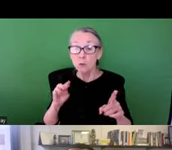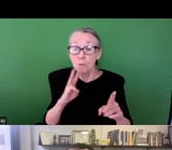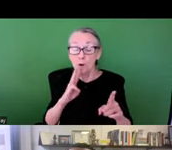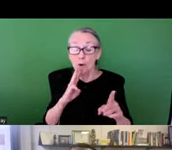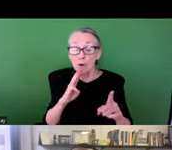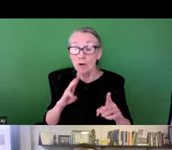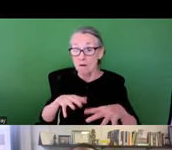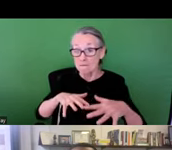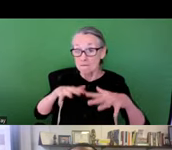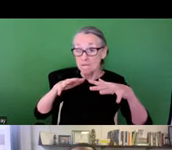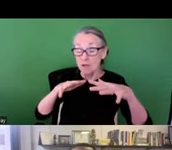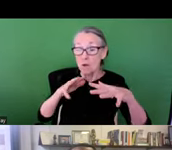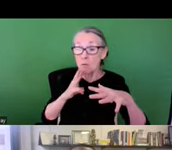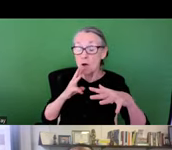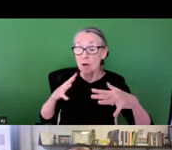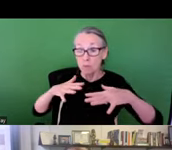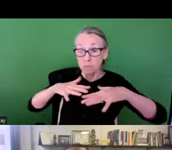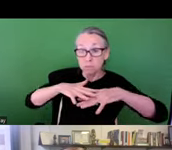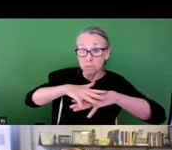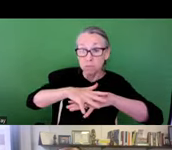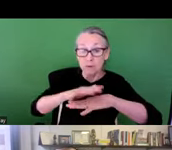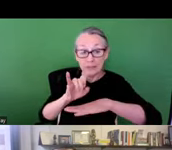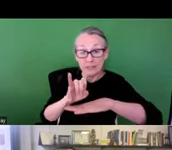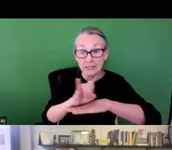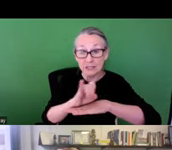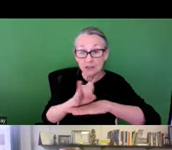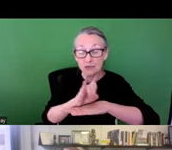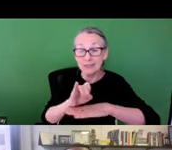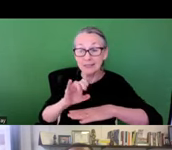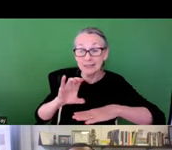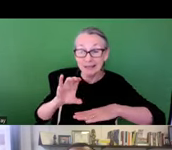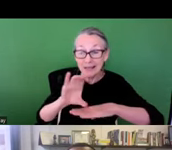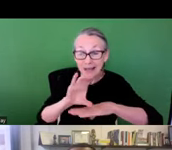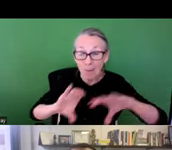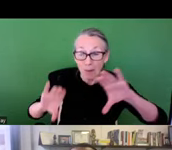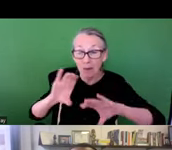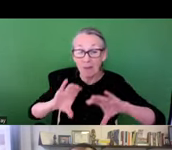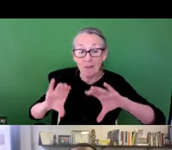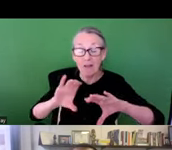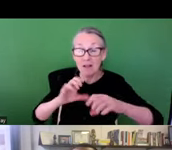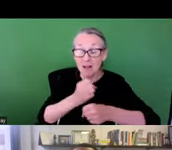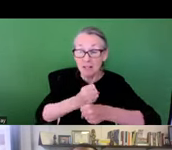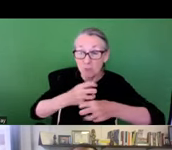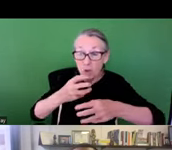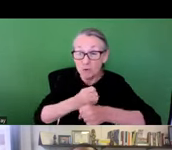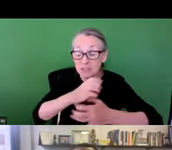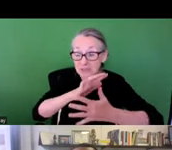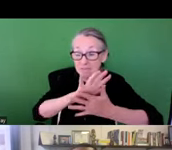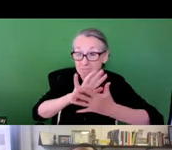disasters where floodwaters interact with these industrial sites that lead